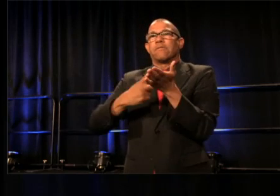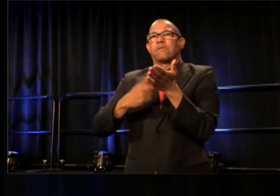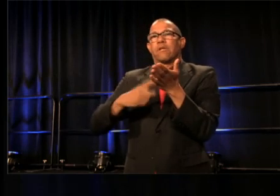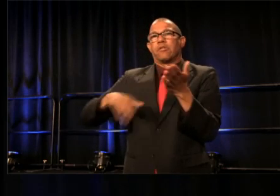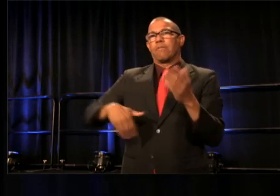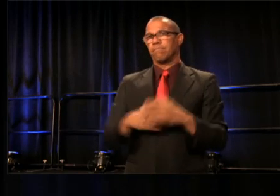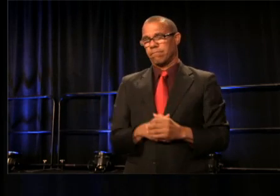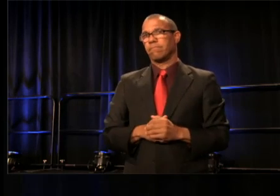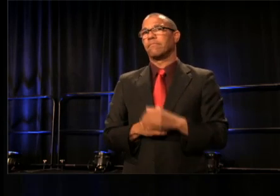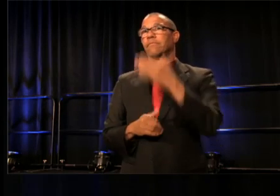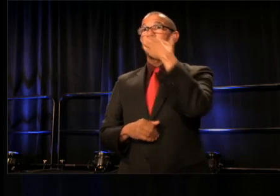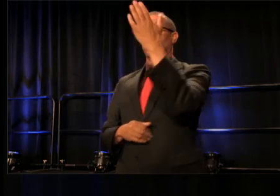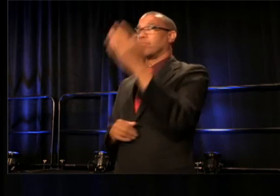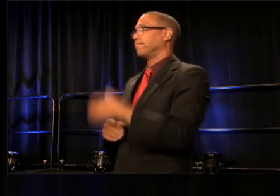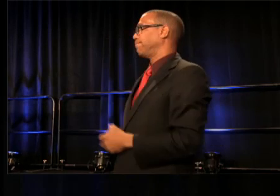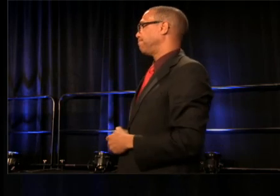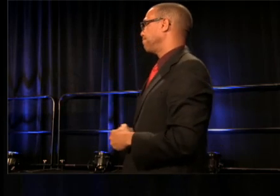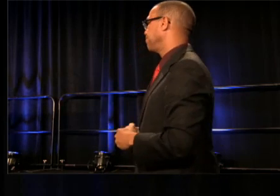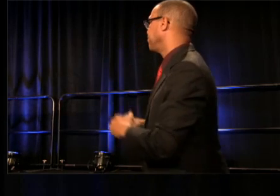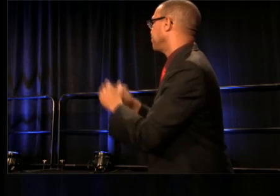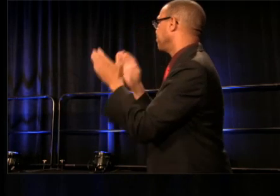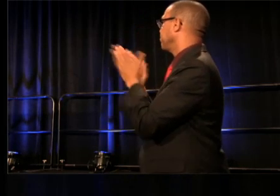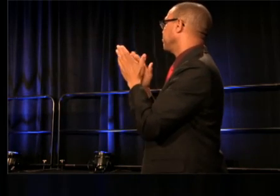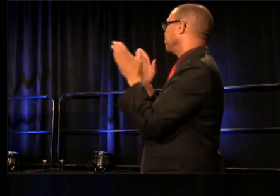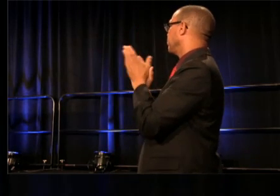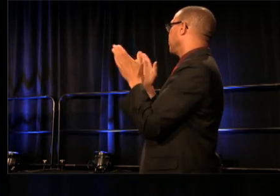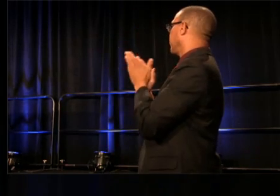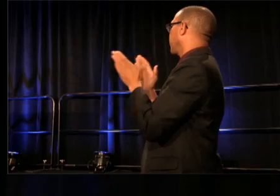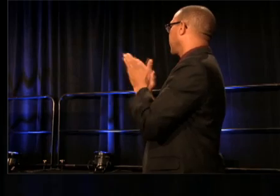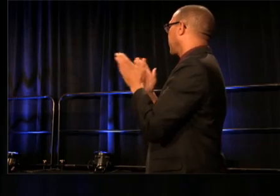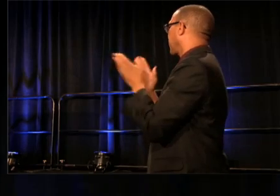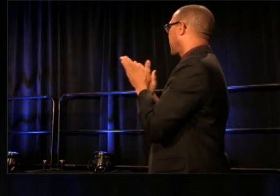(audience clapping)